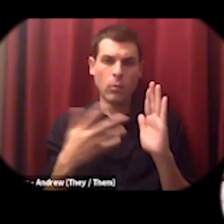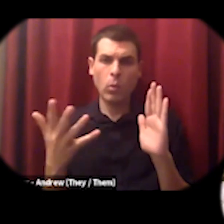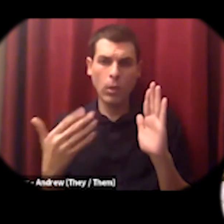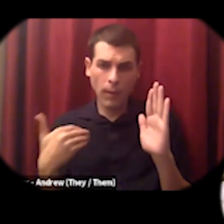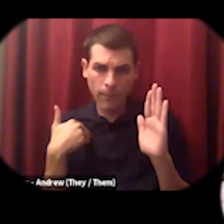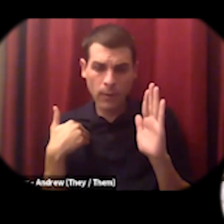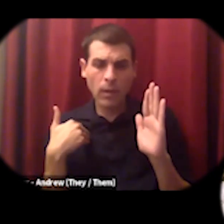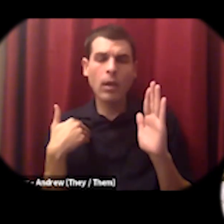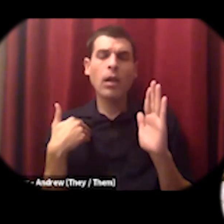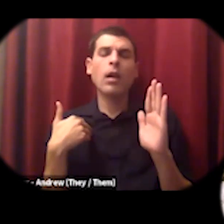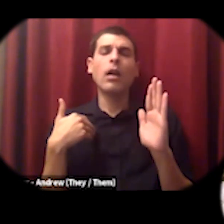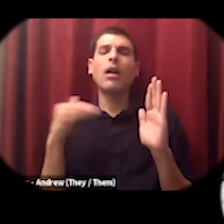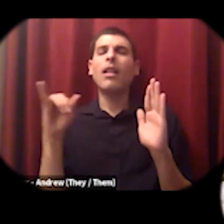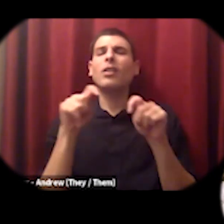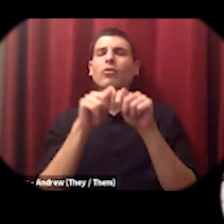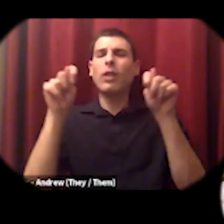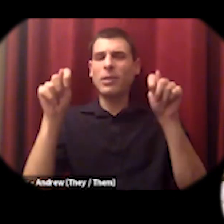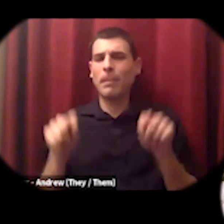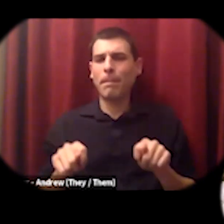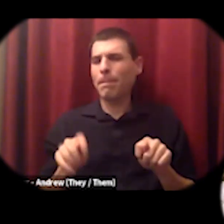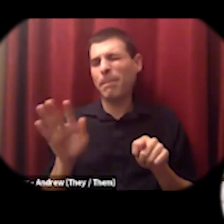not quite a transcript but it'll have a lot of the things i was talking about